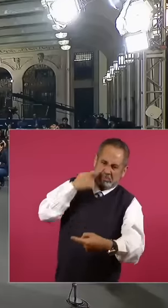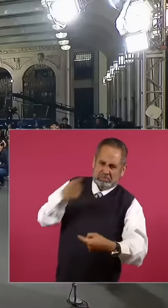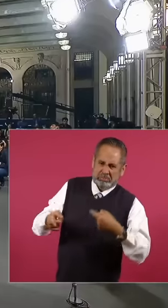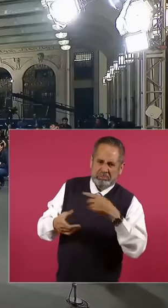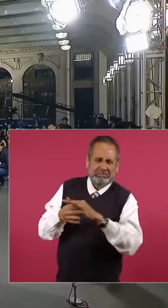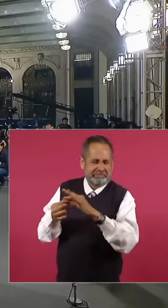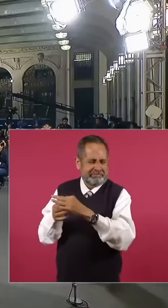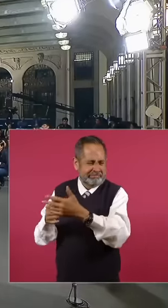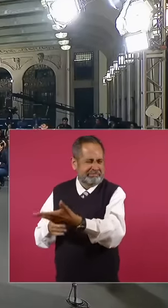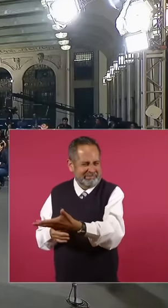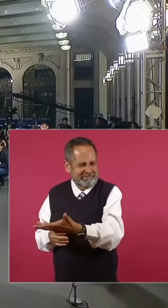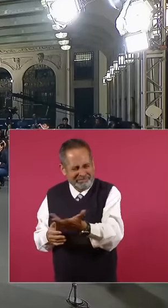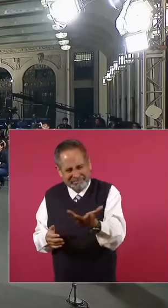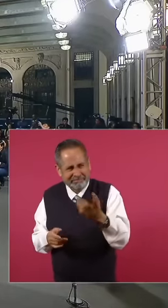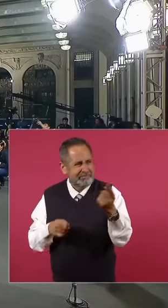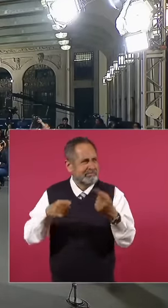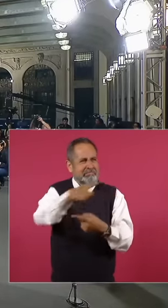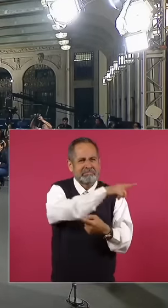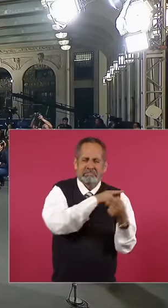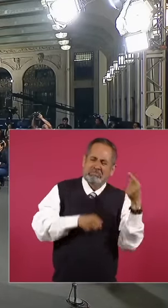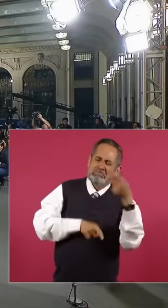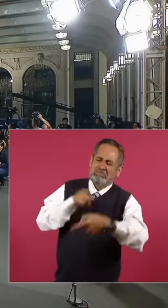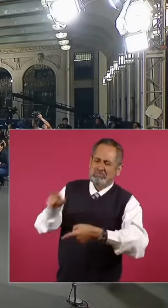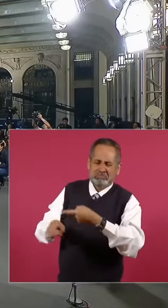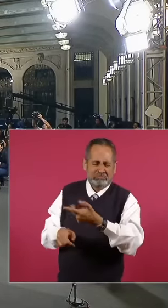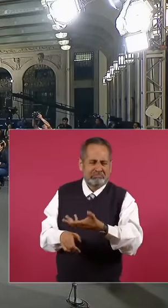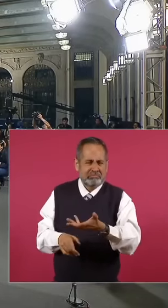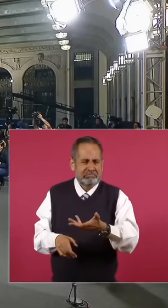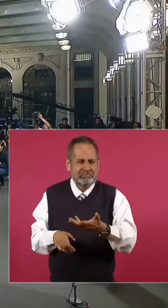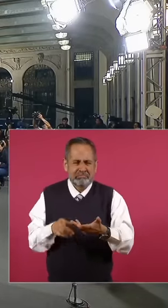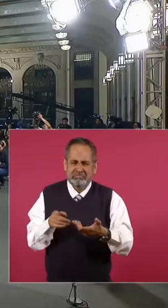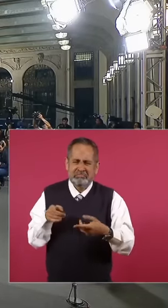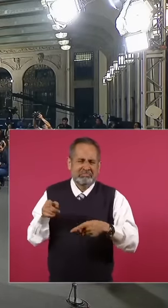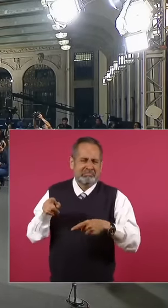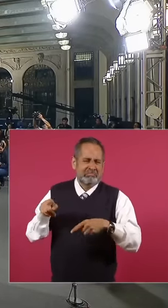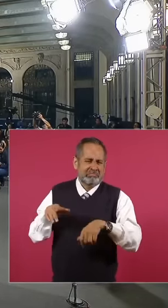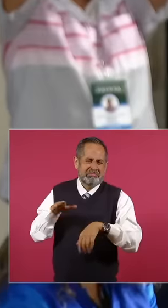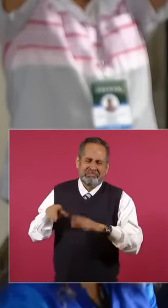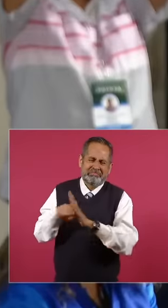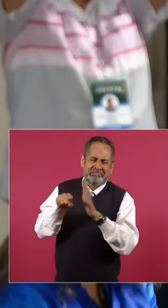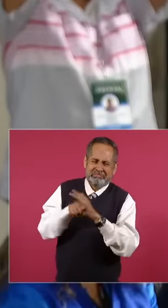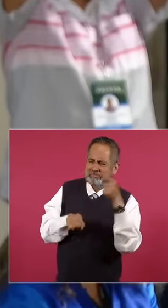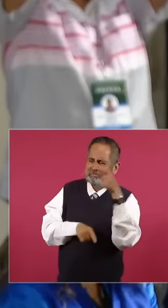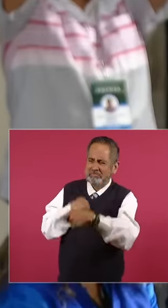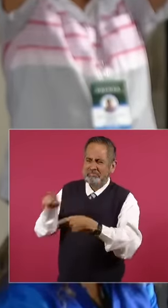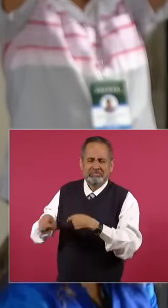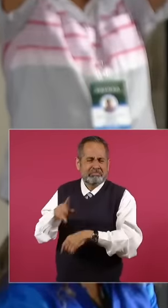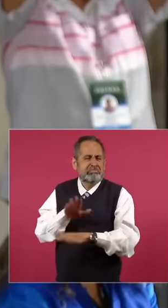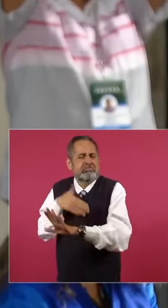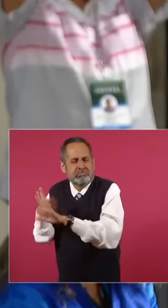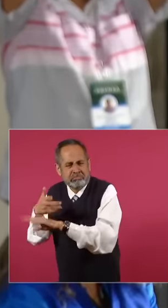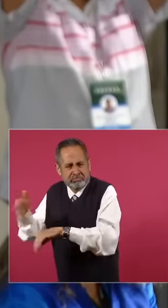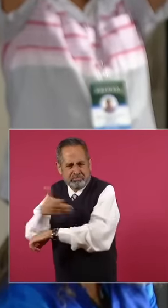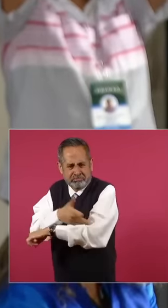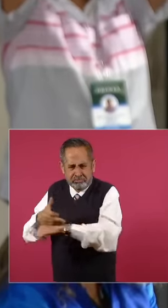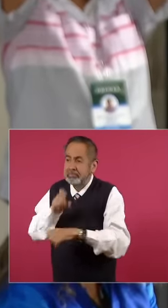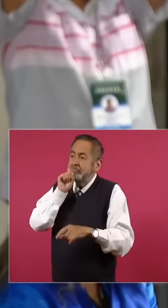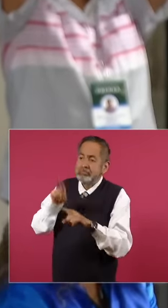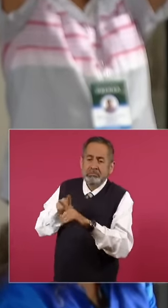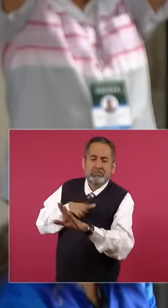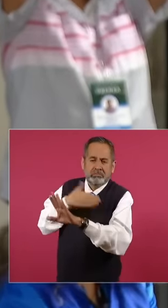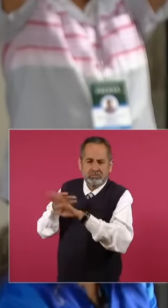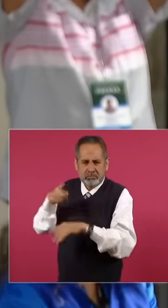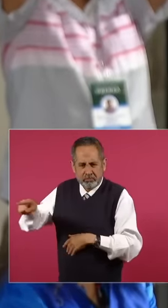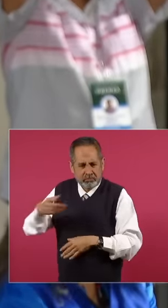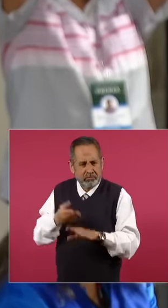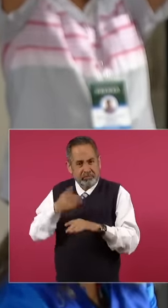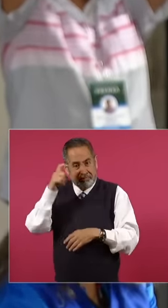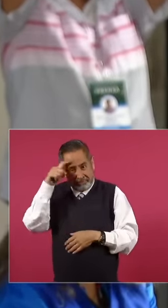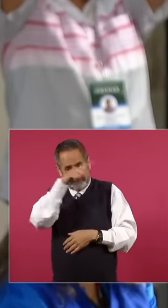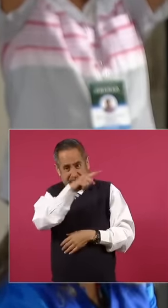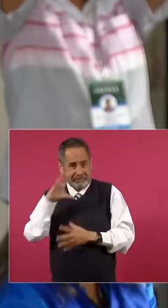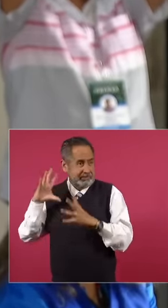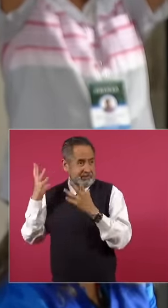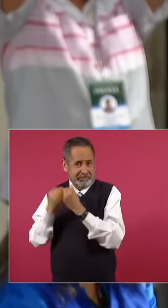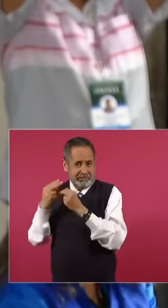and well, with negative qualifiers to your family and to yourself, it was difficult for you. administration for